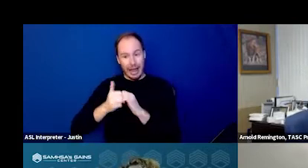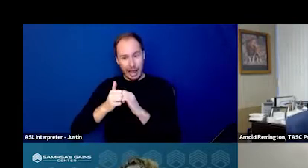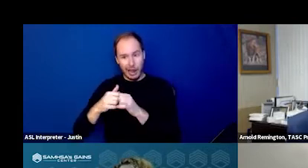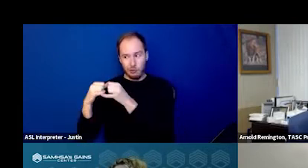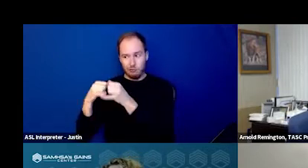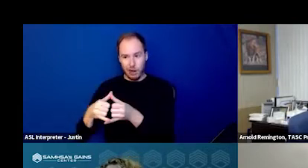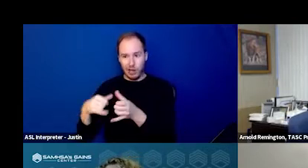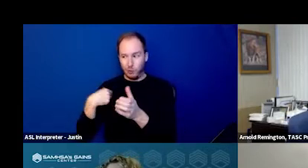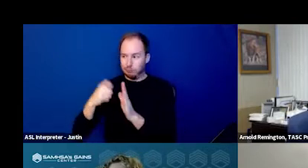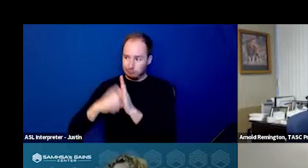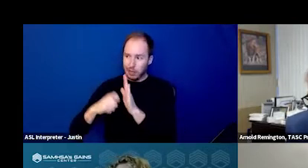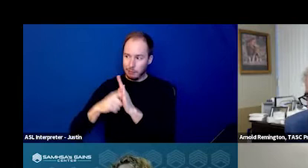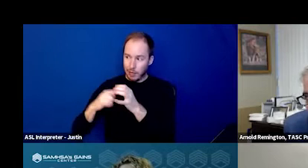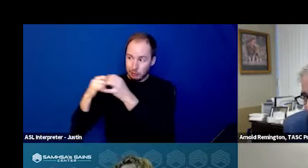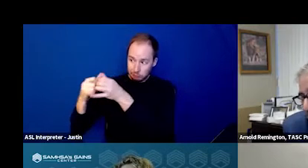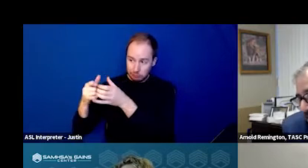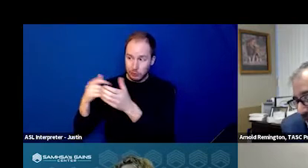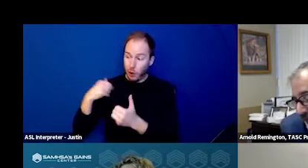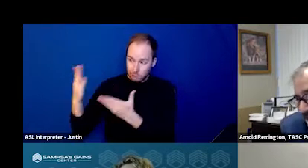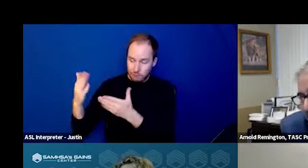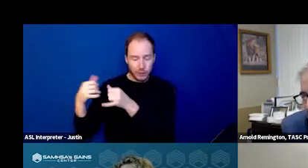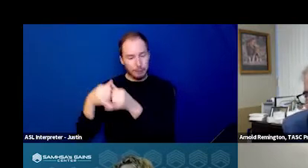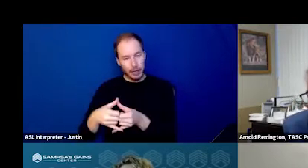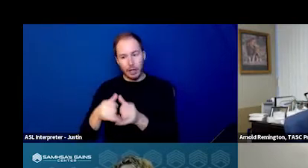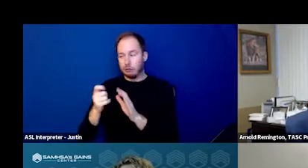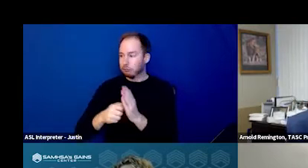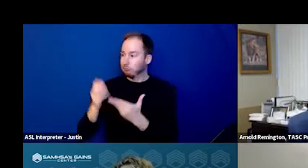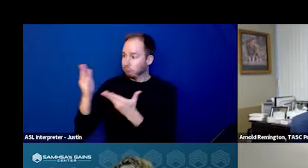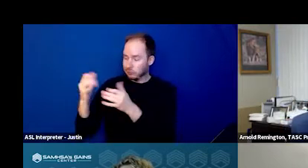We apply for grants. We offer services, we lose grants,